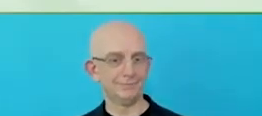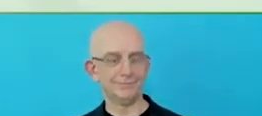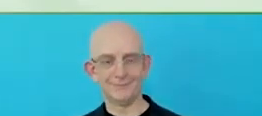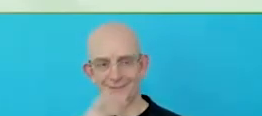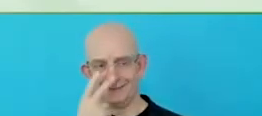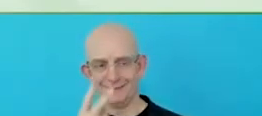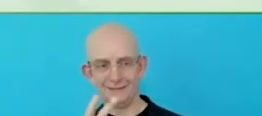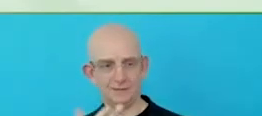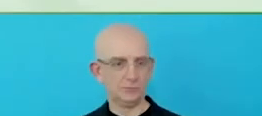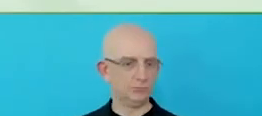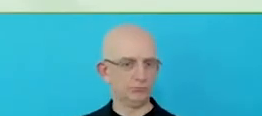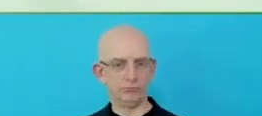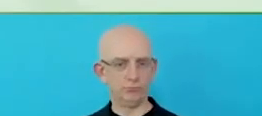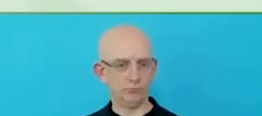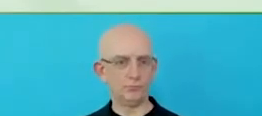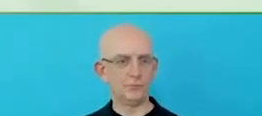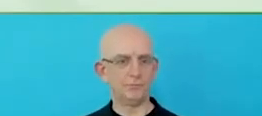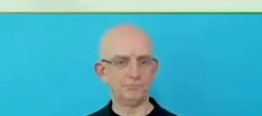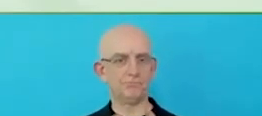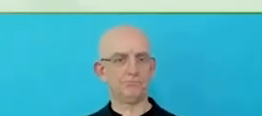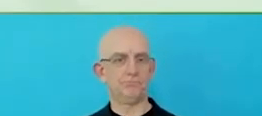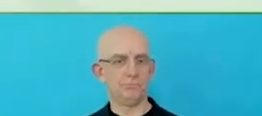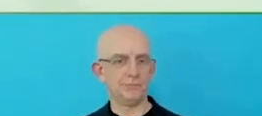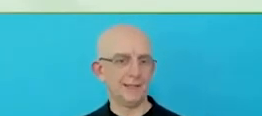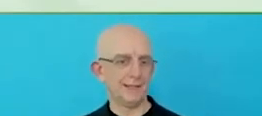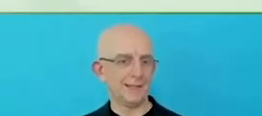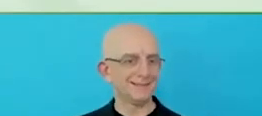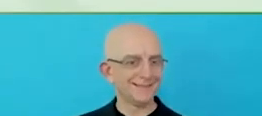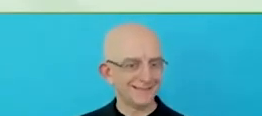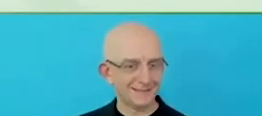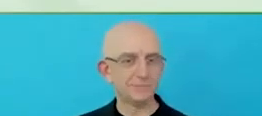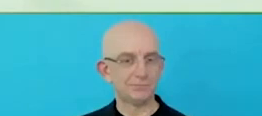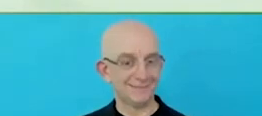I come from a social model of disability perspective and that is